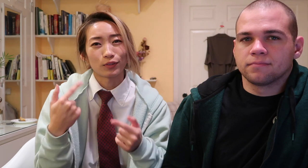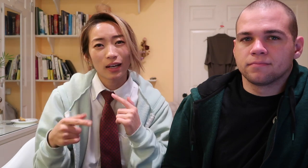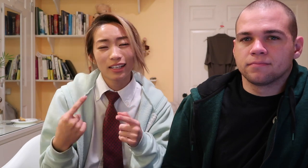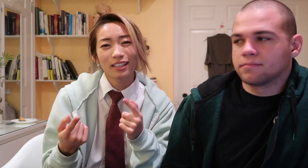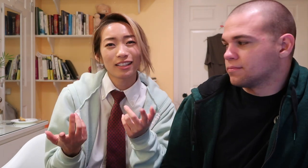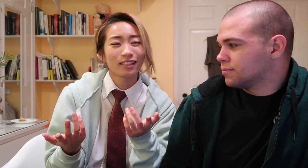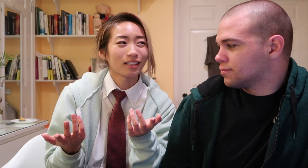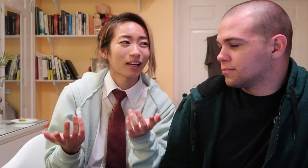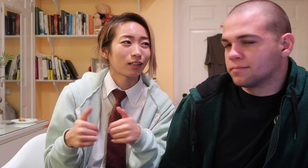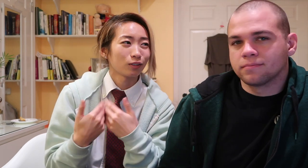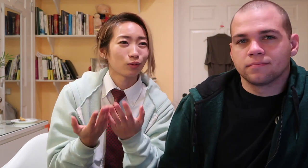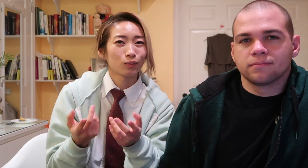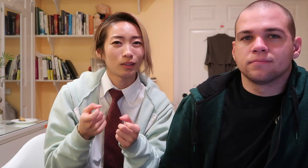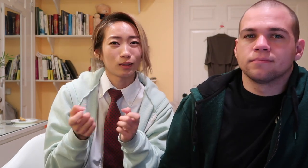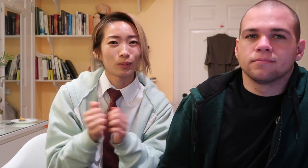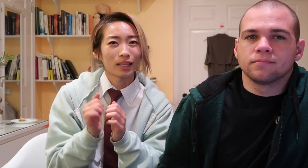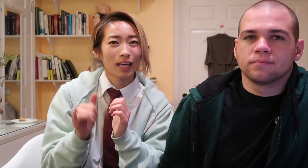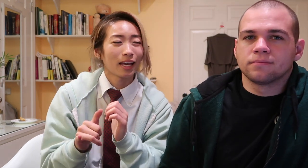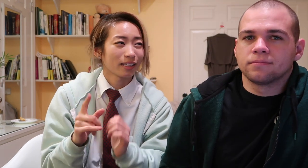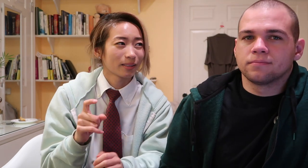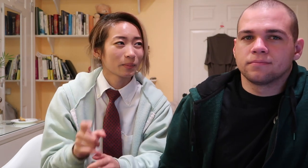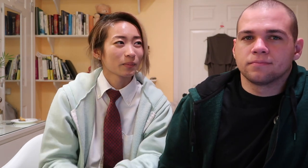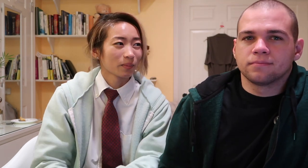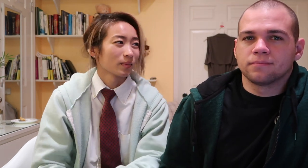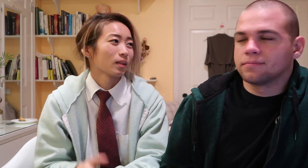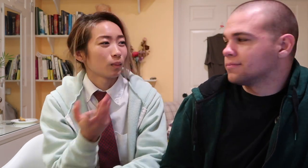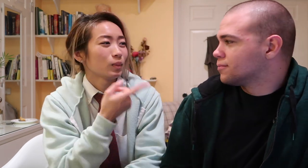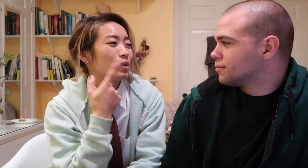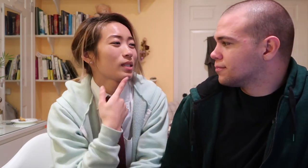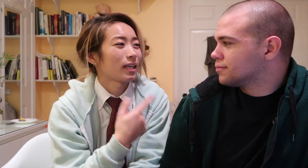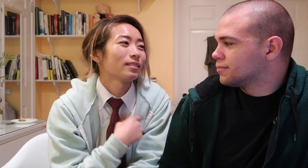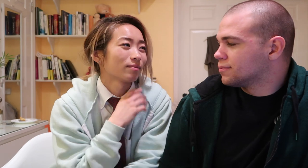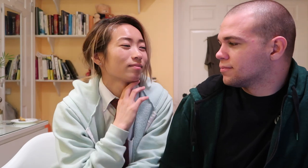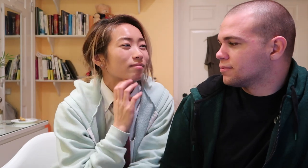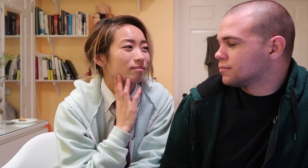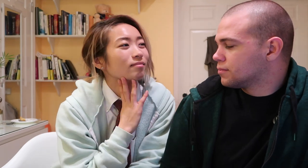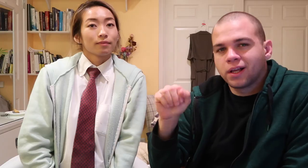fighting how do you deal with that? what would you say?